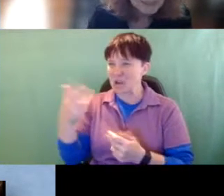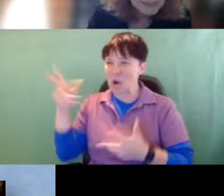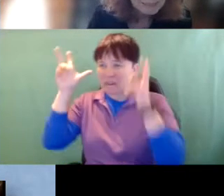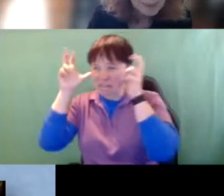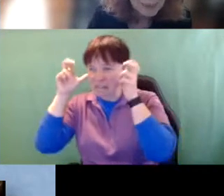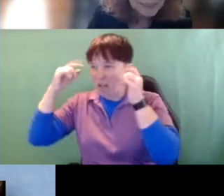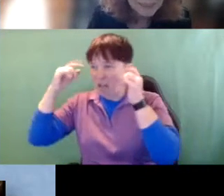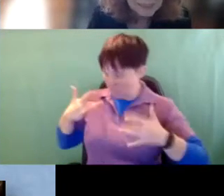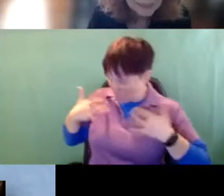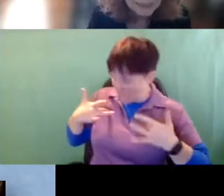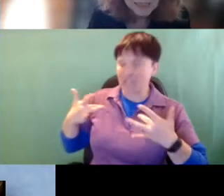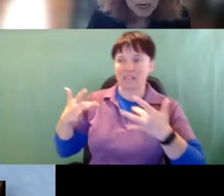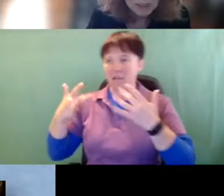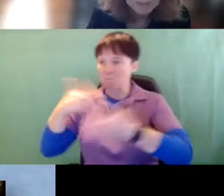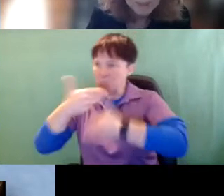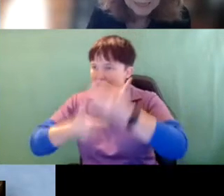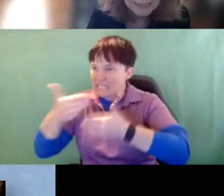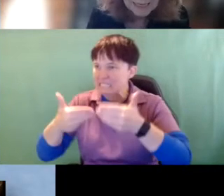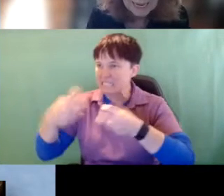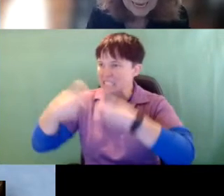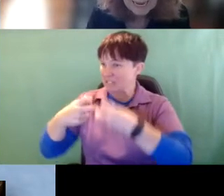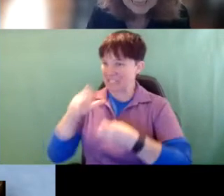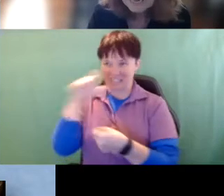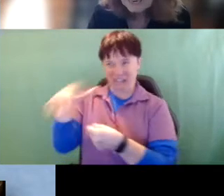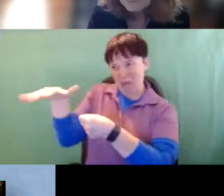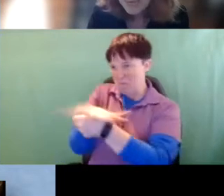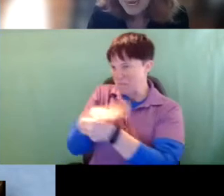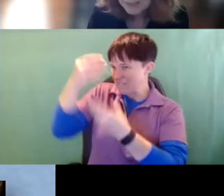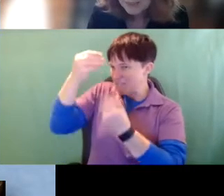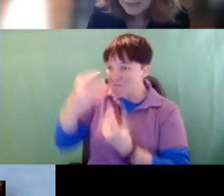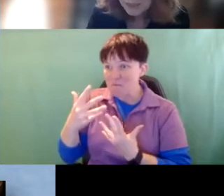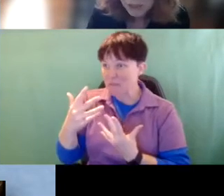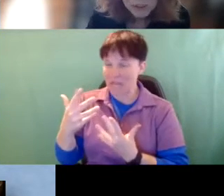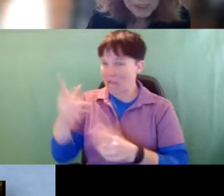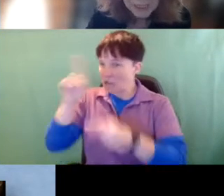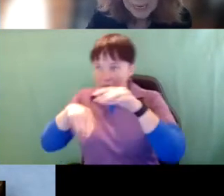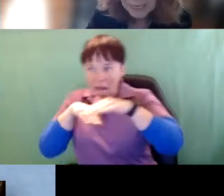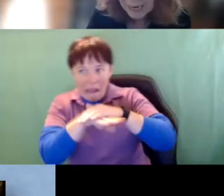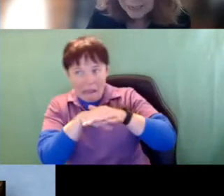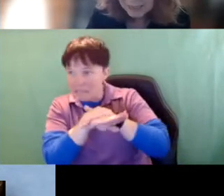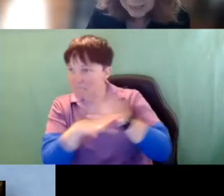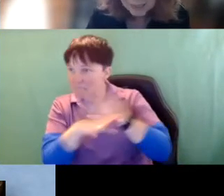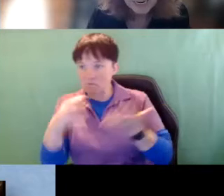But basically, it's not complete and it can't be accessed. The student can't access it,